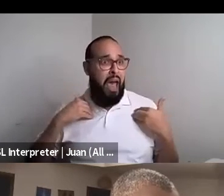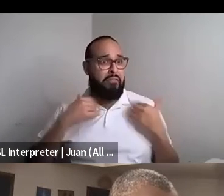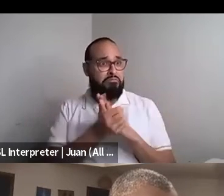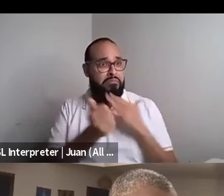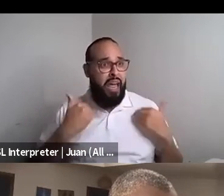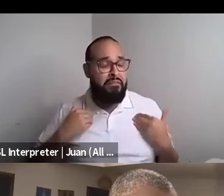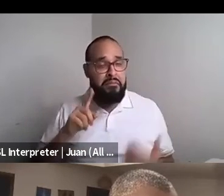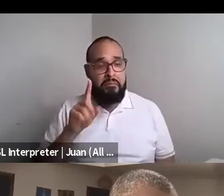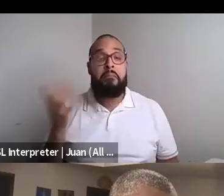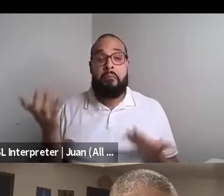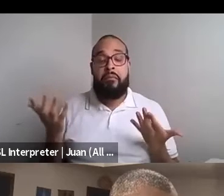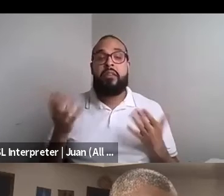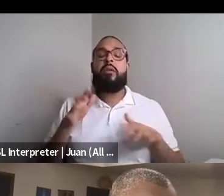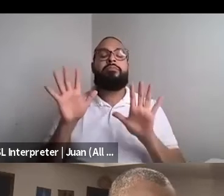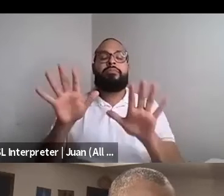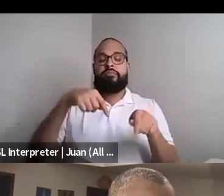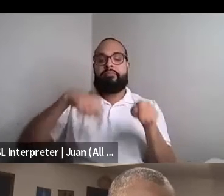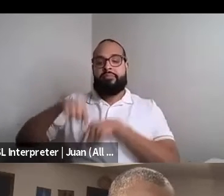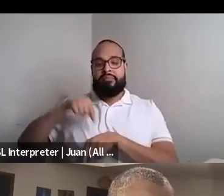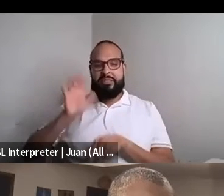Nahshon Anderson: I want to back up real quick to what she said regarding censorship.